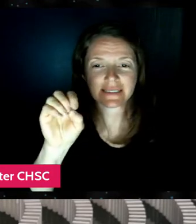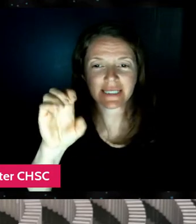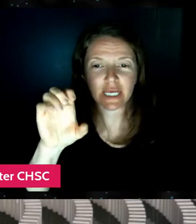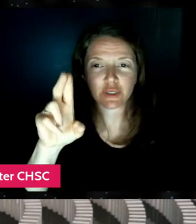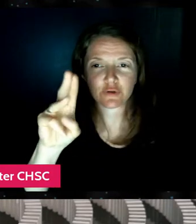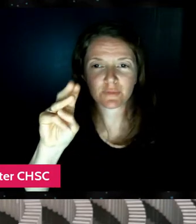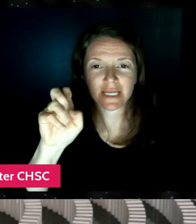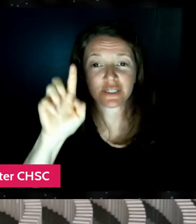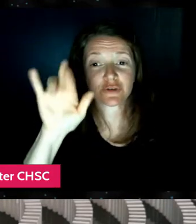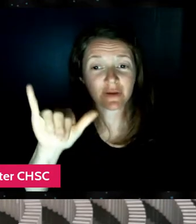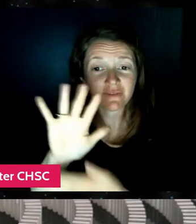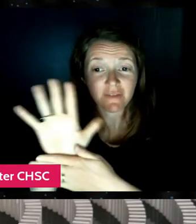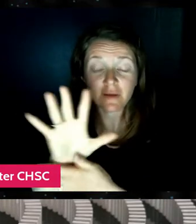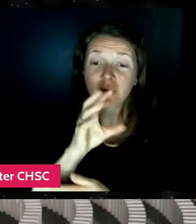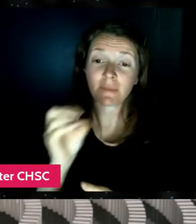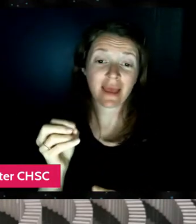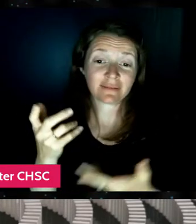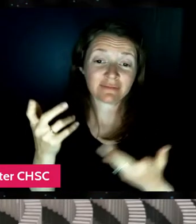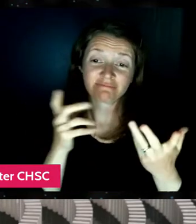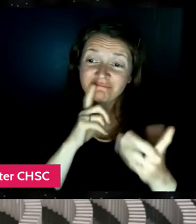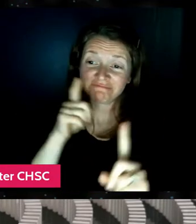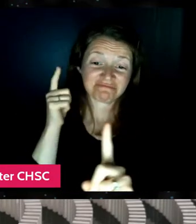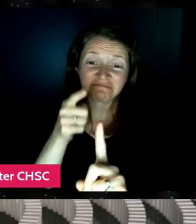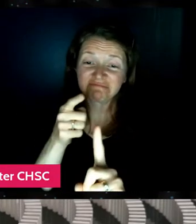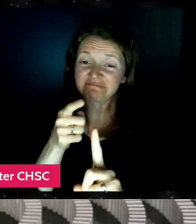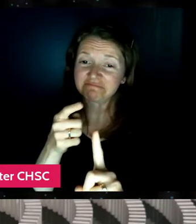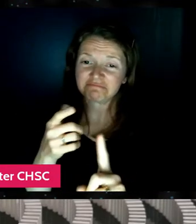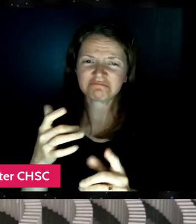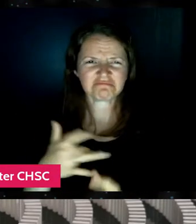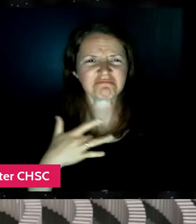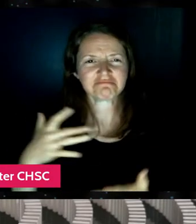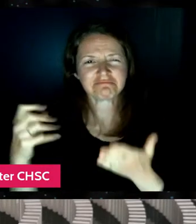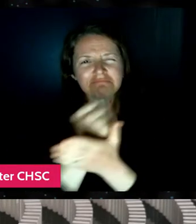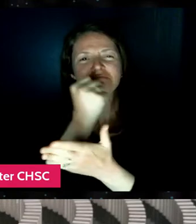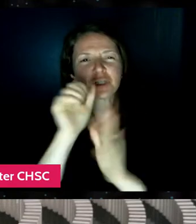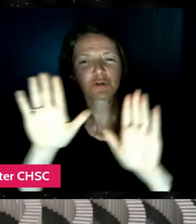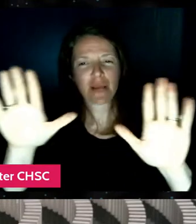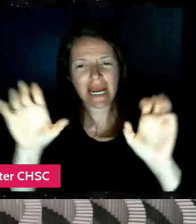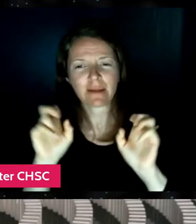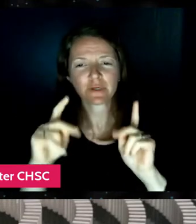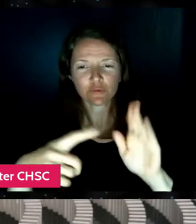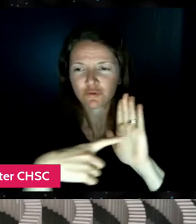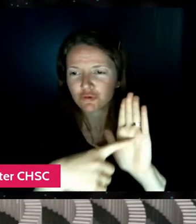at the end, it just, it seemed like a great opportunity to just showcase domino art to the world